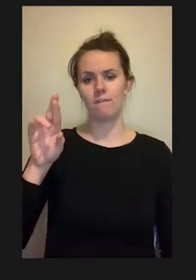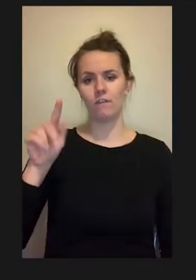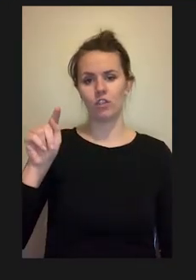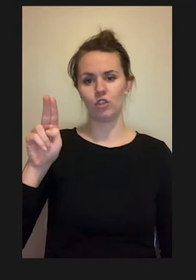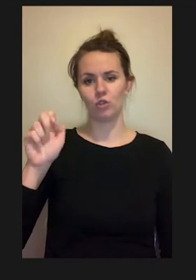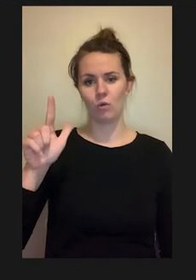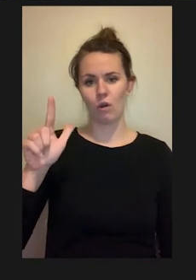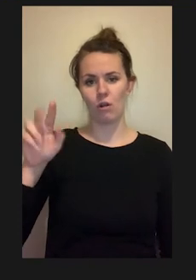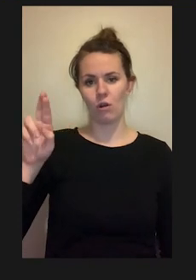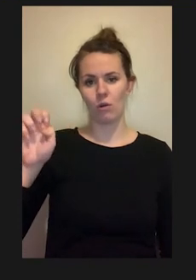We also looked at this.